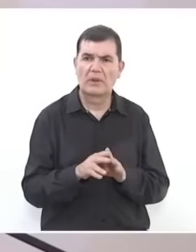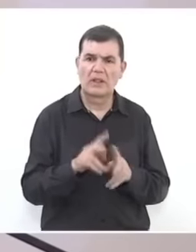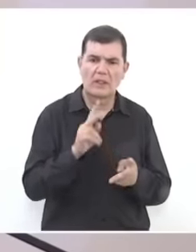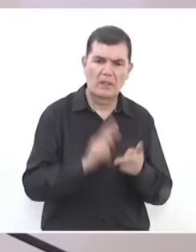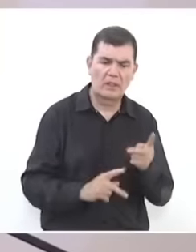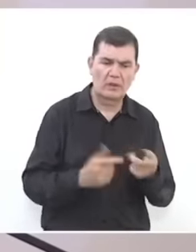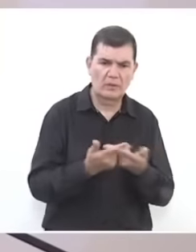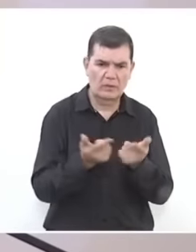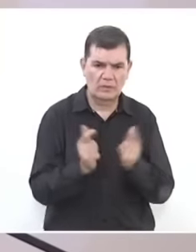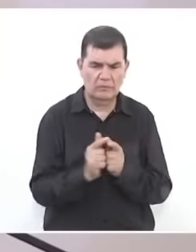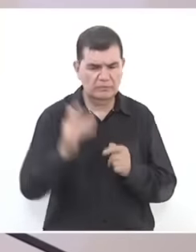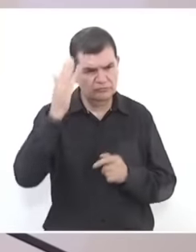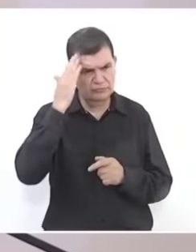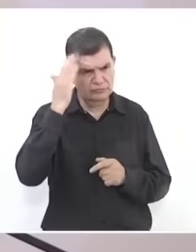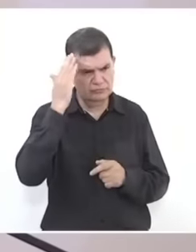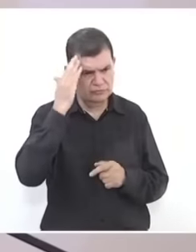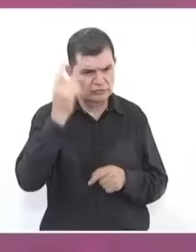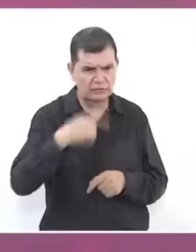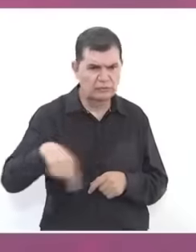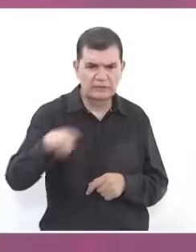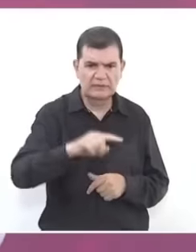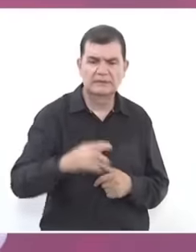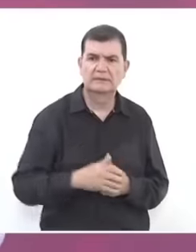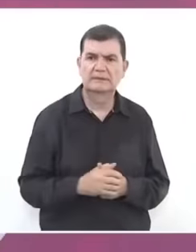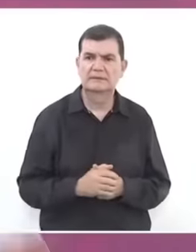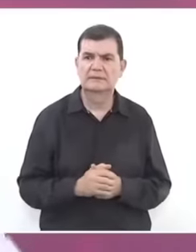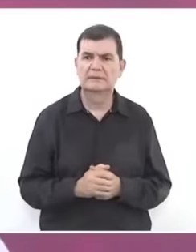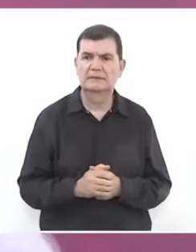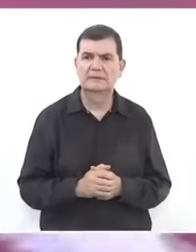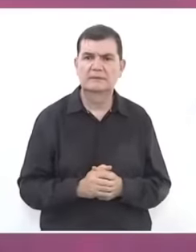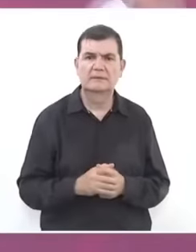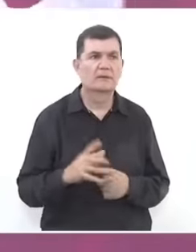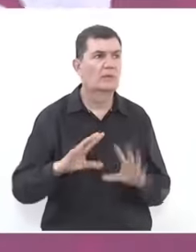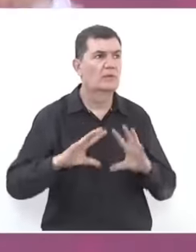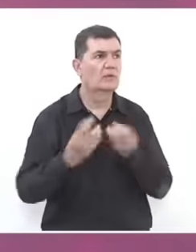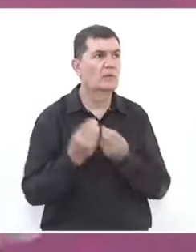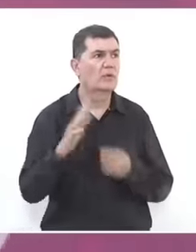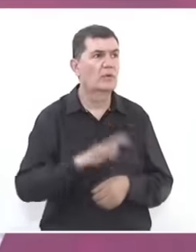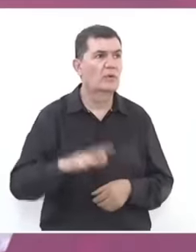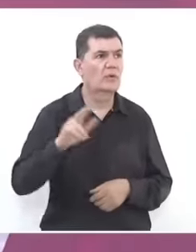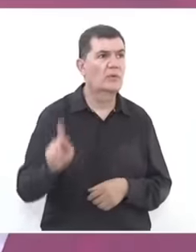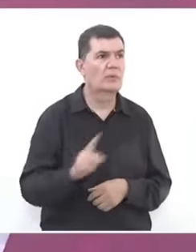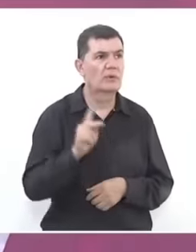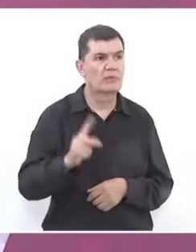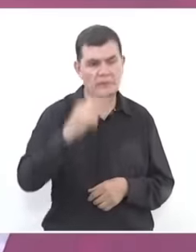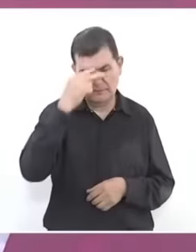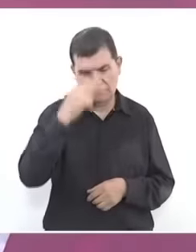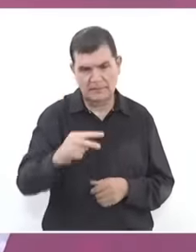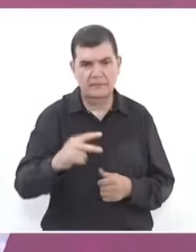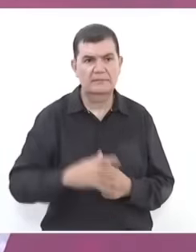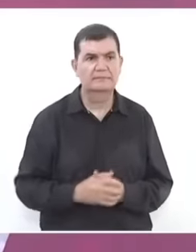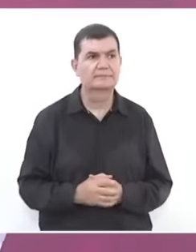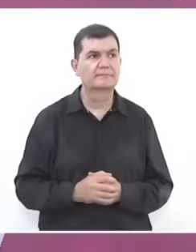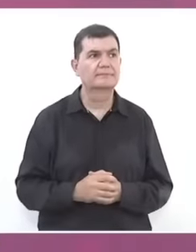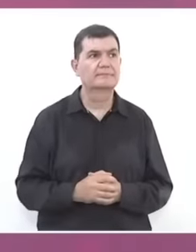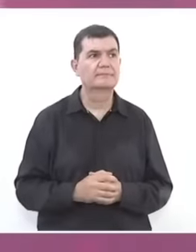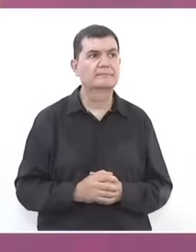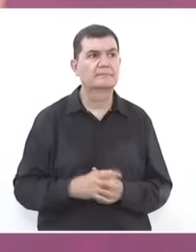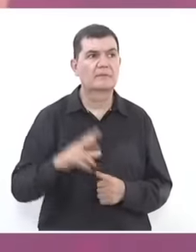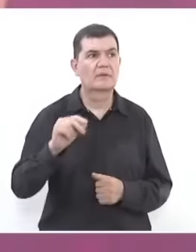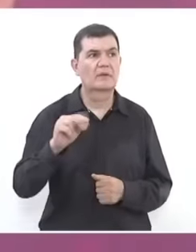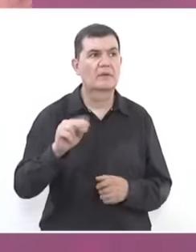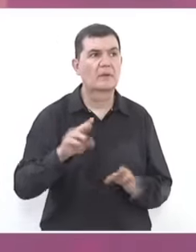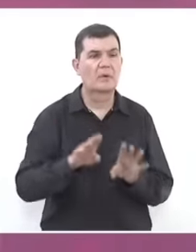of women and men leaders it is all the towns of Mexico it is not cuaji nothing more